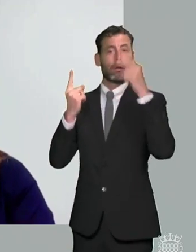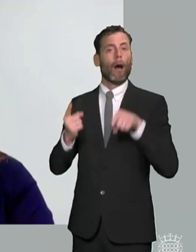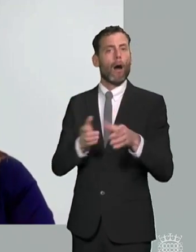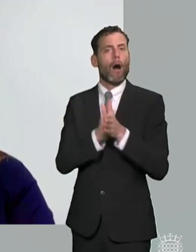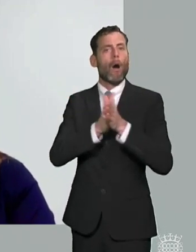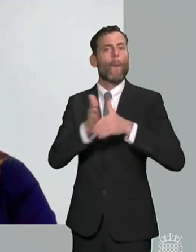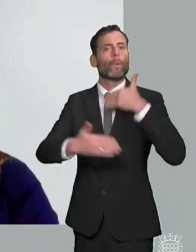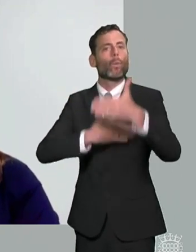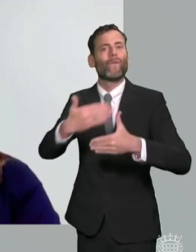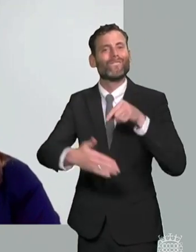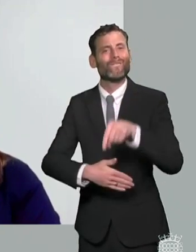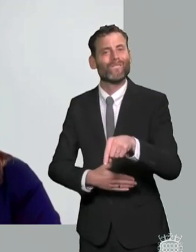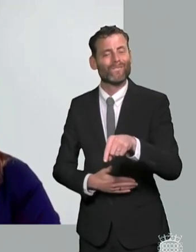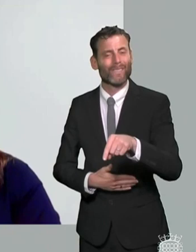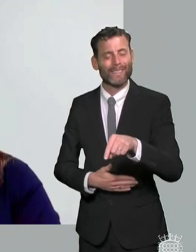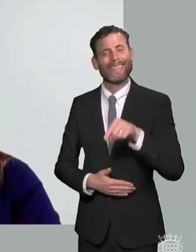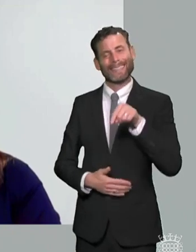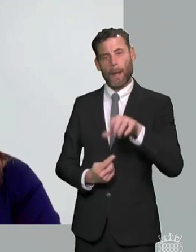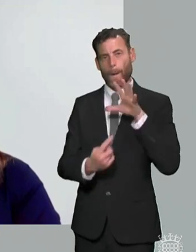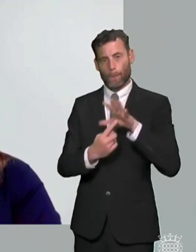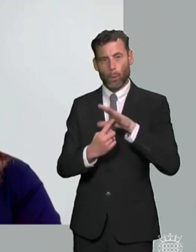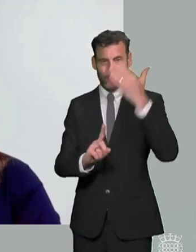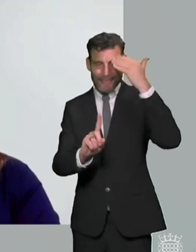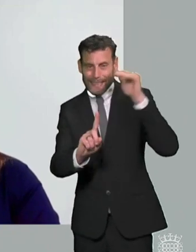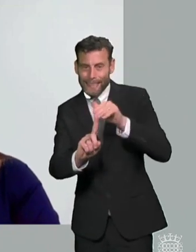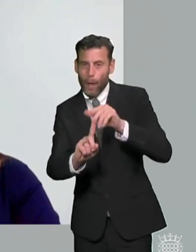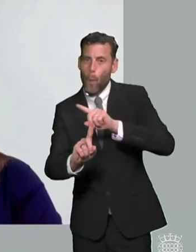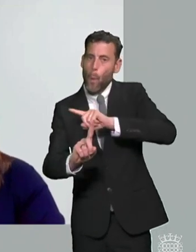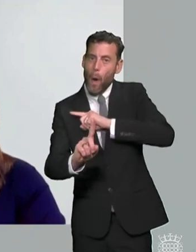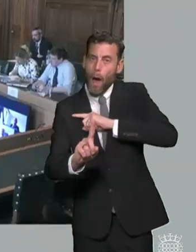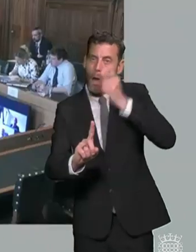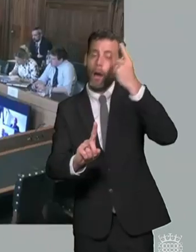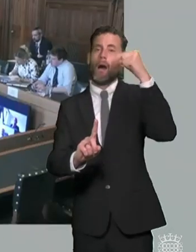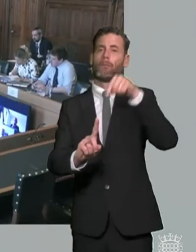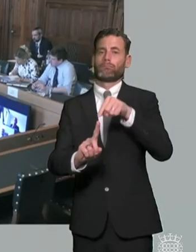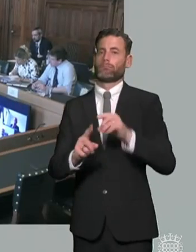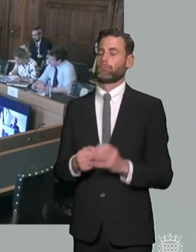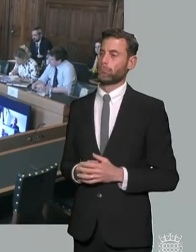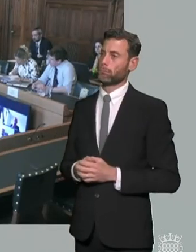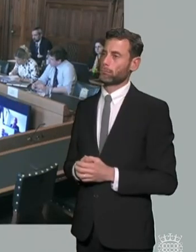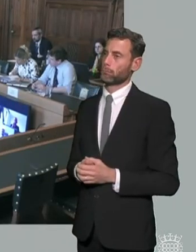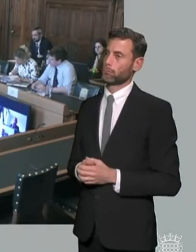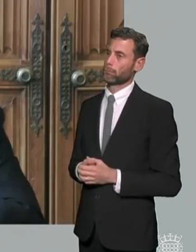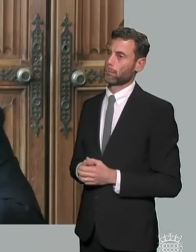it's also about um a shifting culture and attitudes um thank you i'm going to bring in are